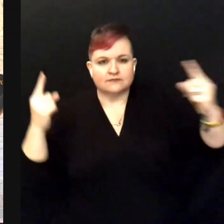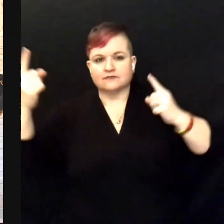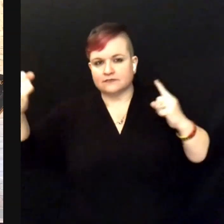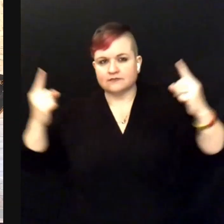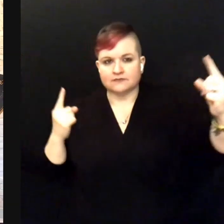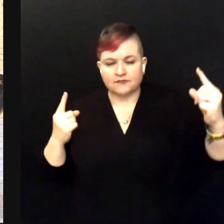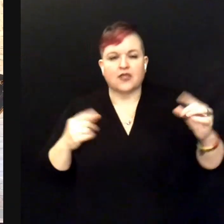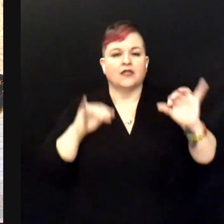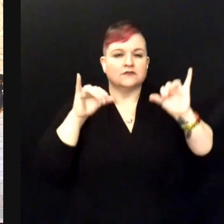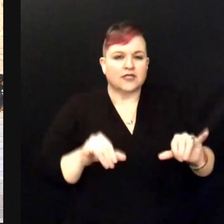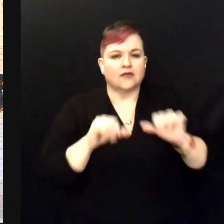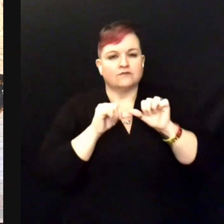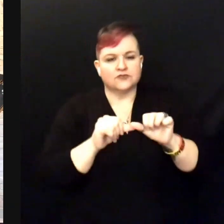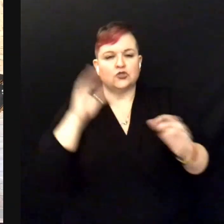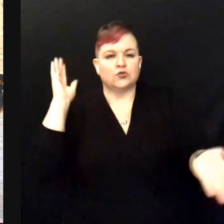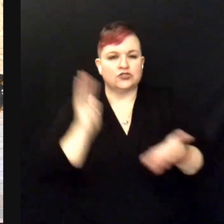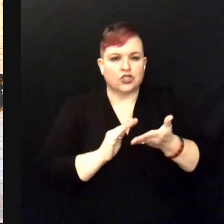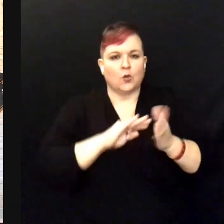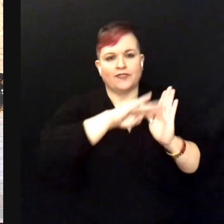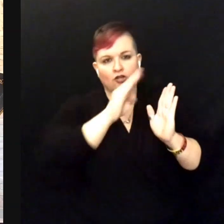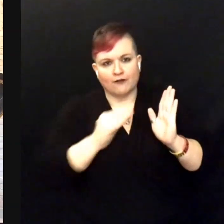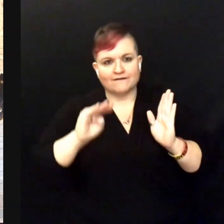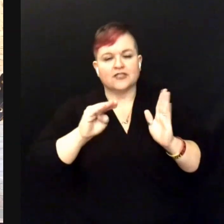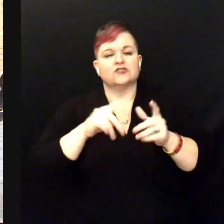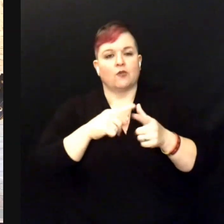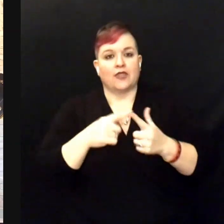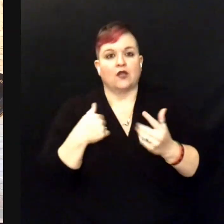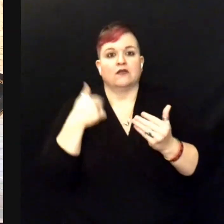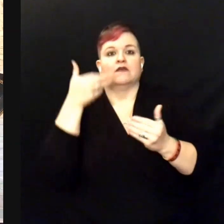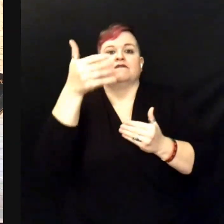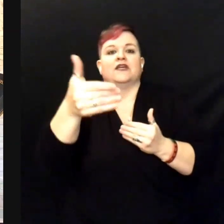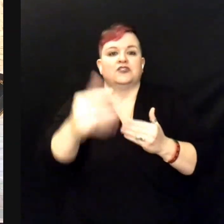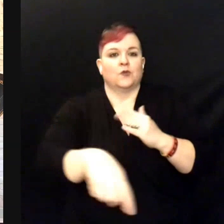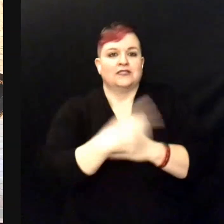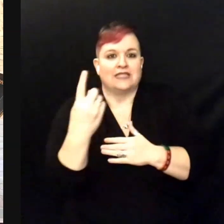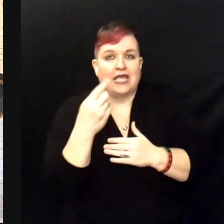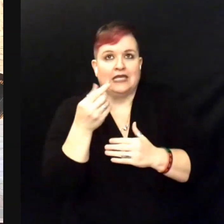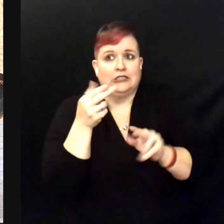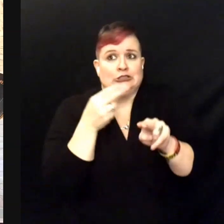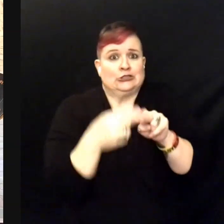slow this progression down so that we can someday in the short future,